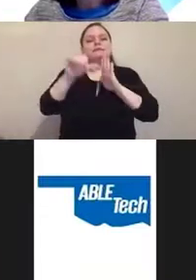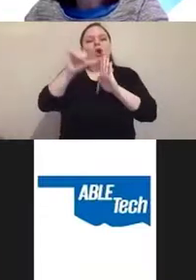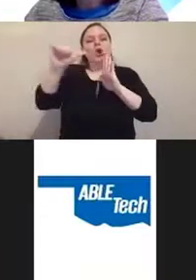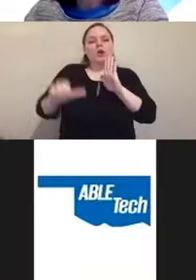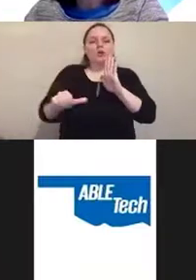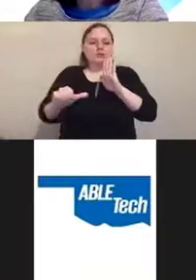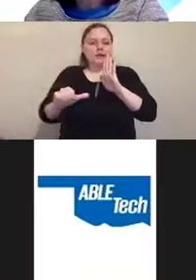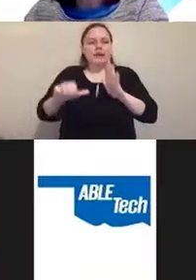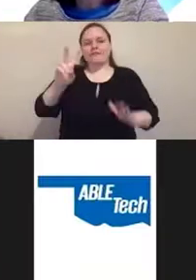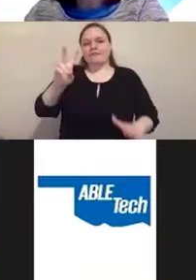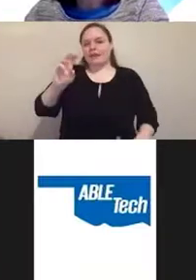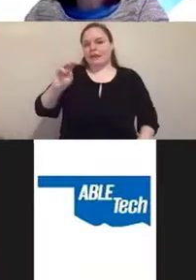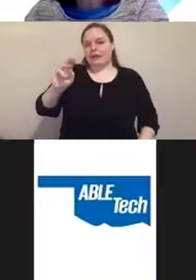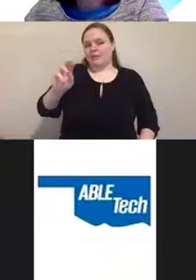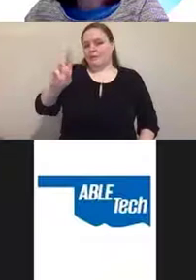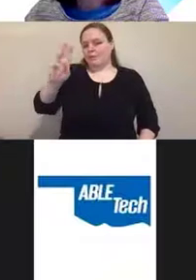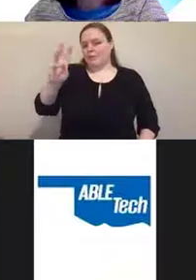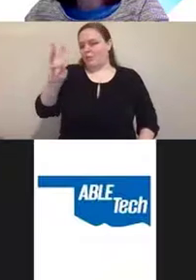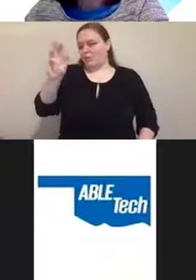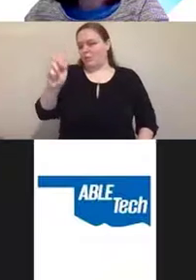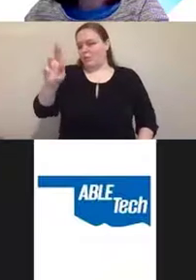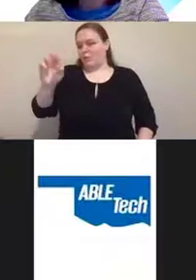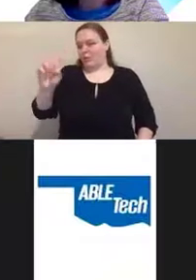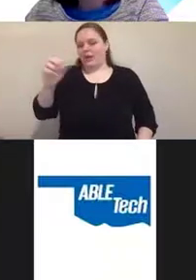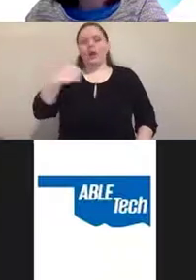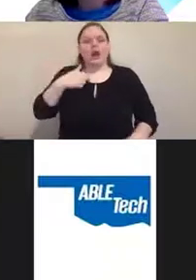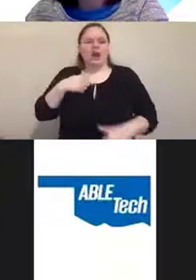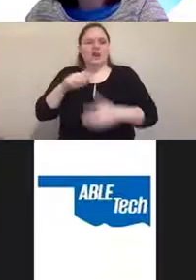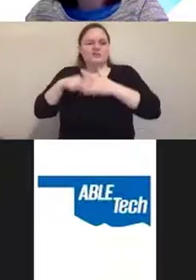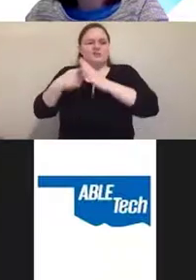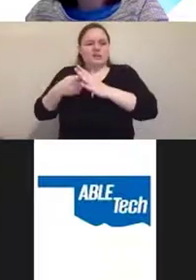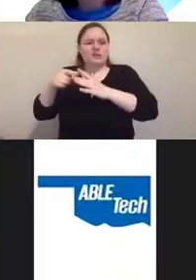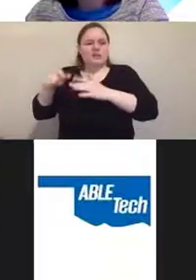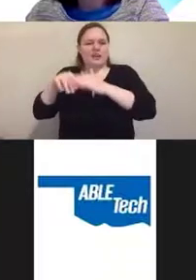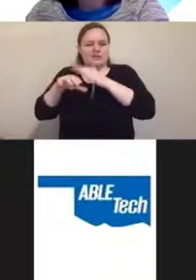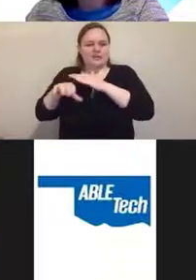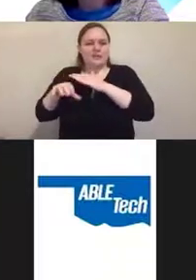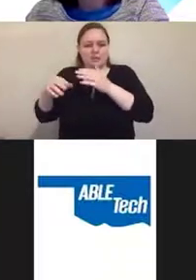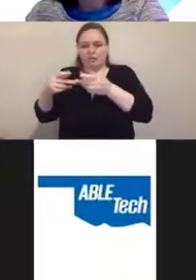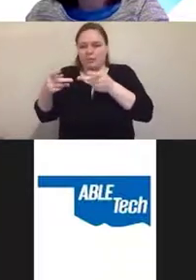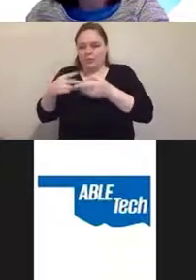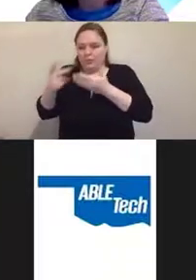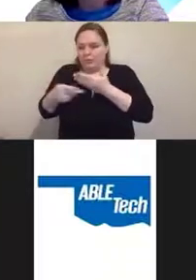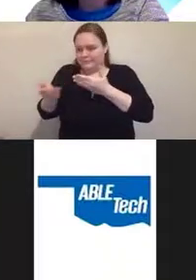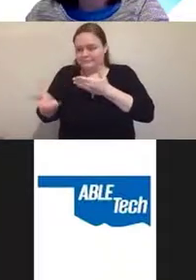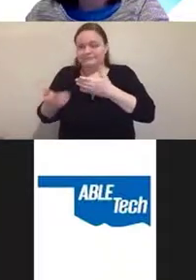I started the accessibility program there. I also started the accessibility program at McDonald's.